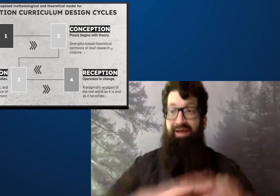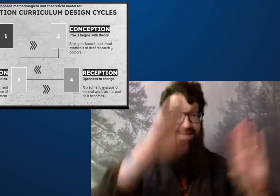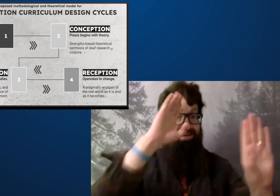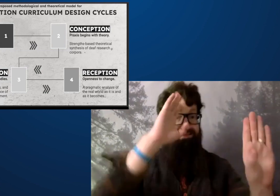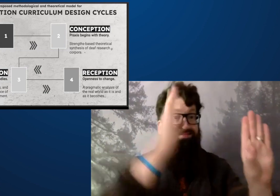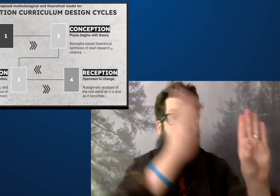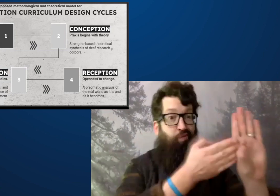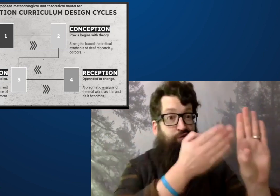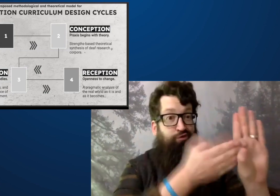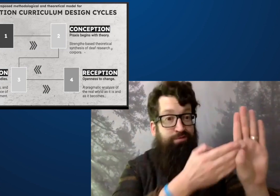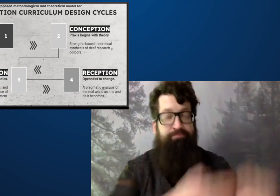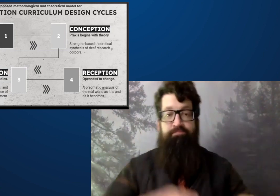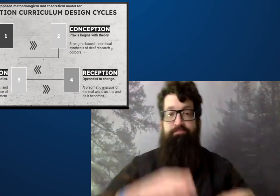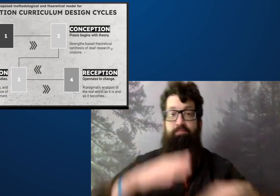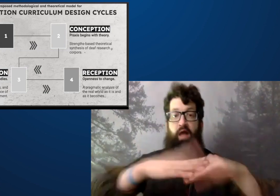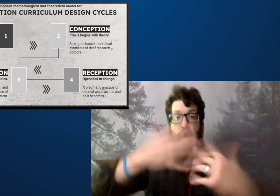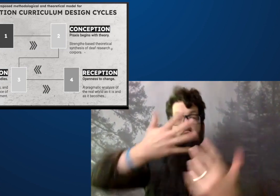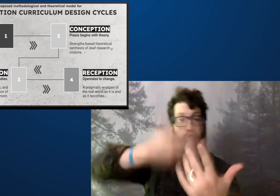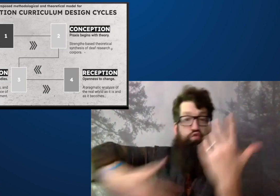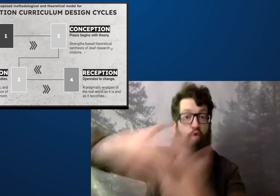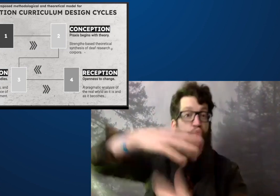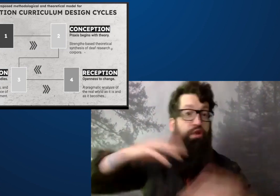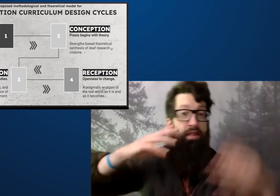You're learning your teaching,